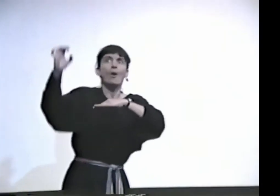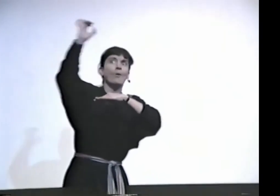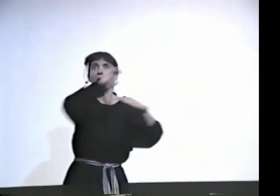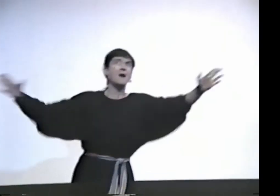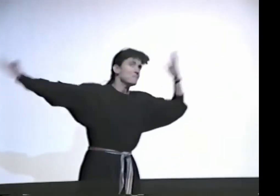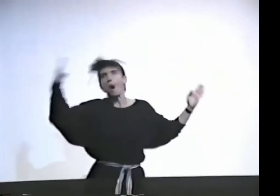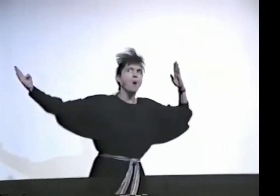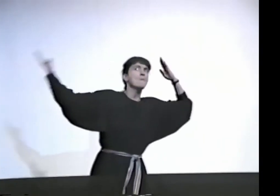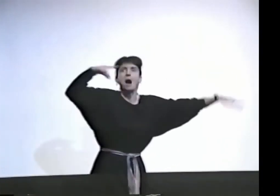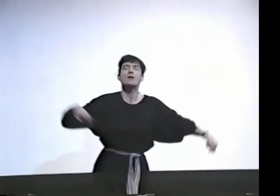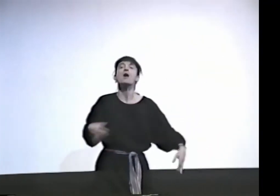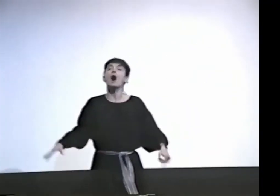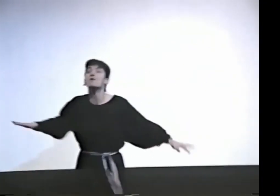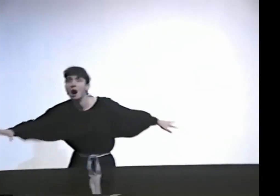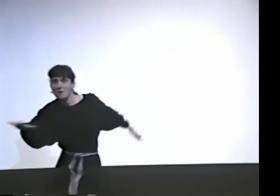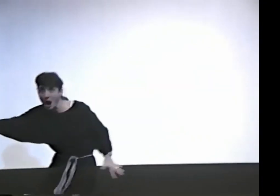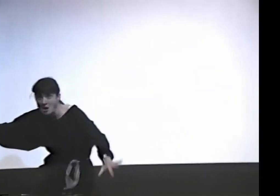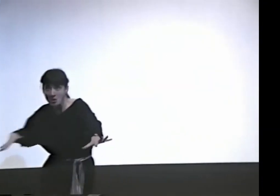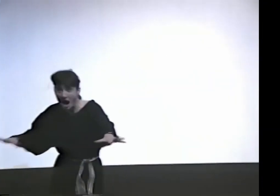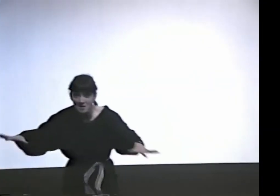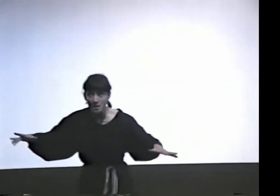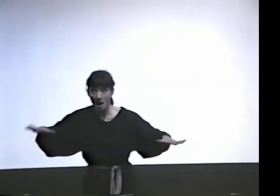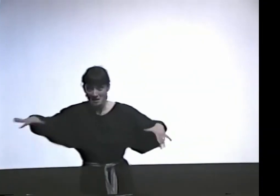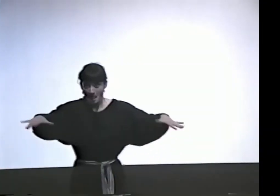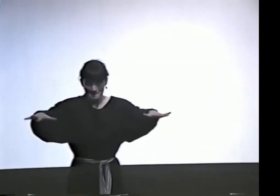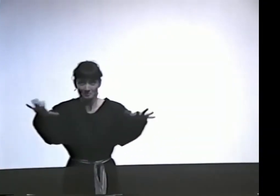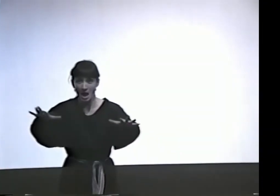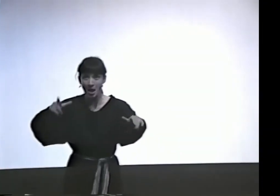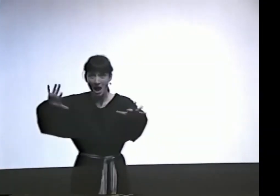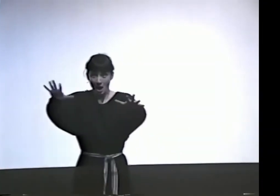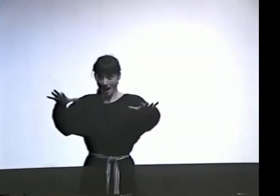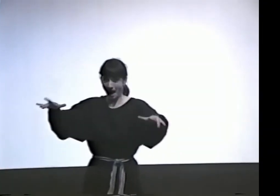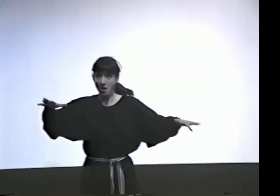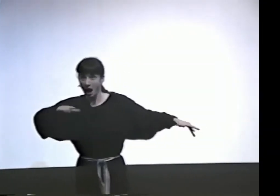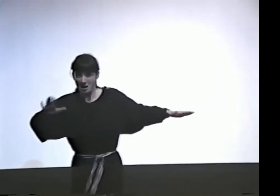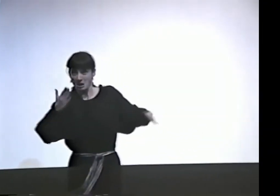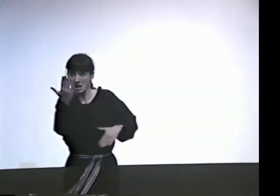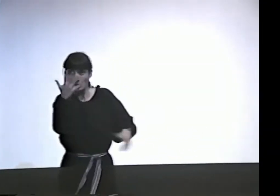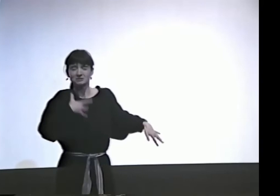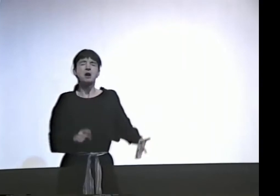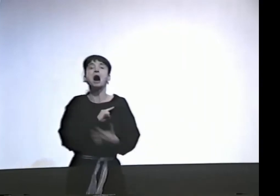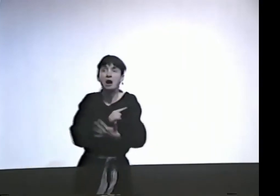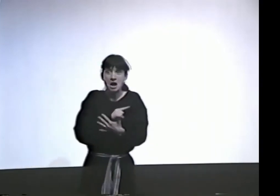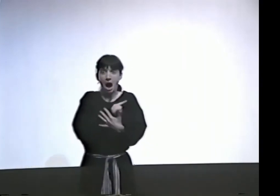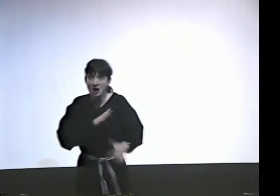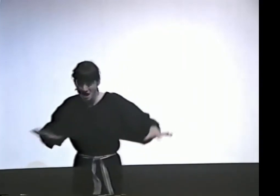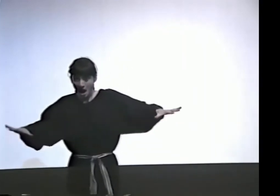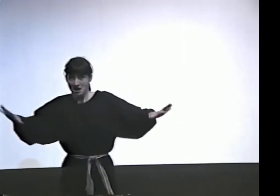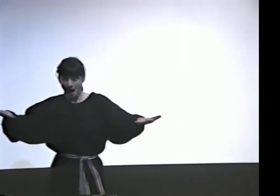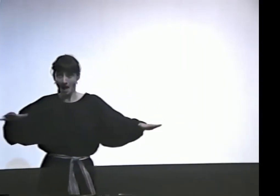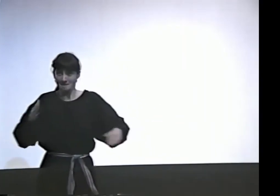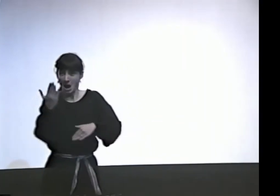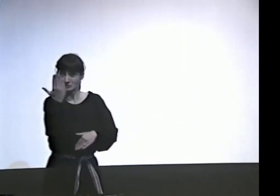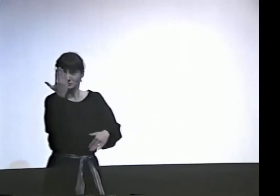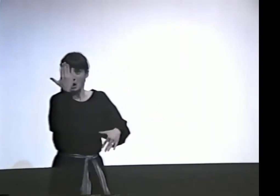HER LIGHT GOING ROUND AND ROUND AND ROUND AND ROUND AND HER BROOM BANGING ON THE WINDOW. I GOT CLOSER. MY HEART WAS POUNDING.